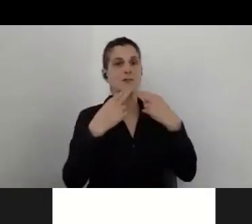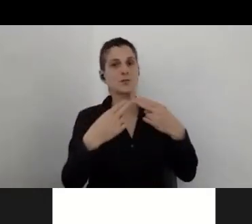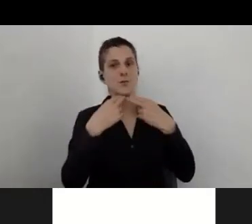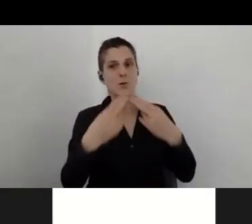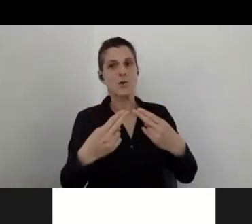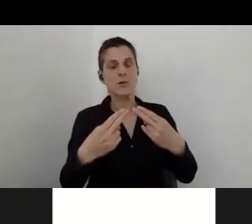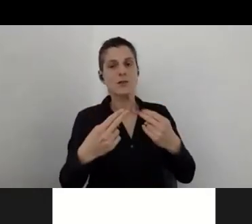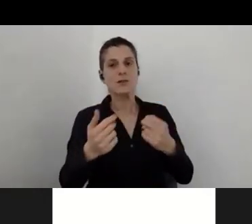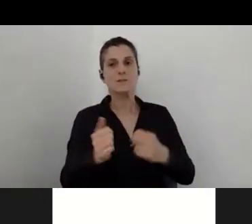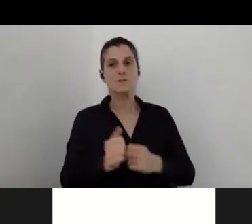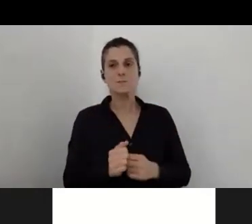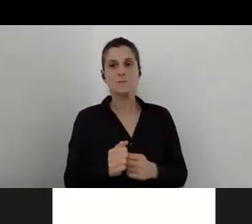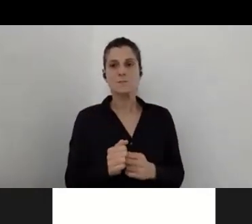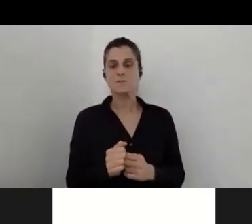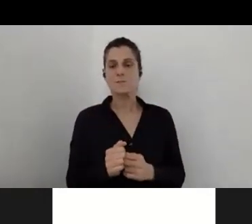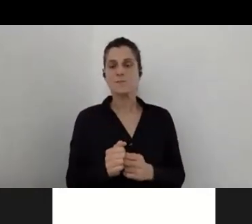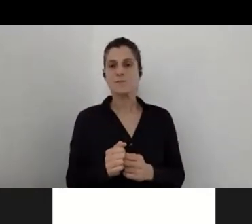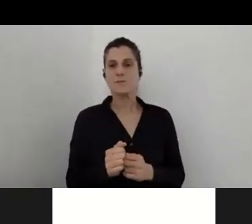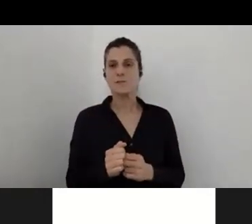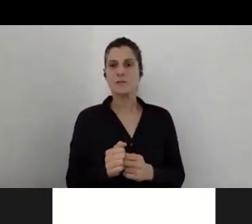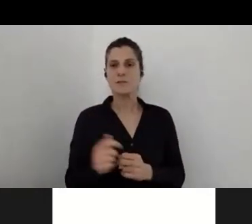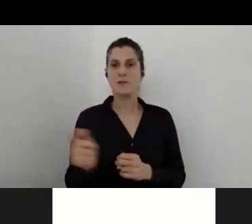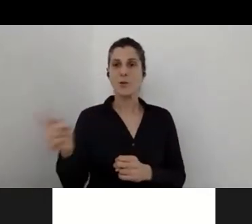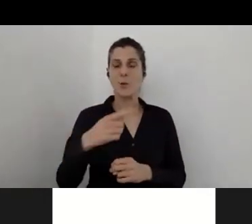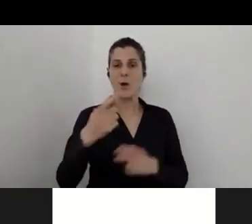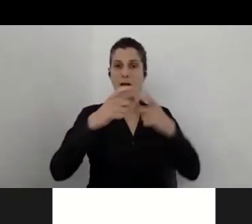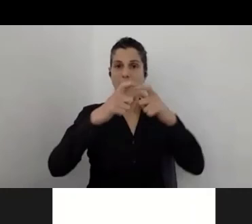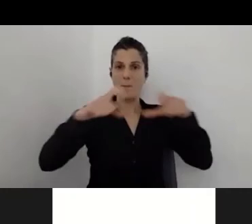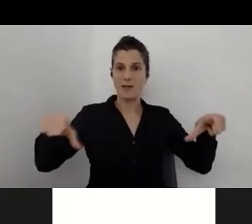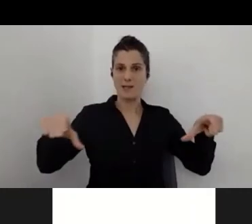All the panelists will be here and available for you